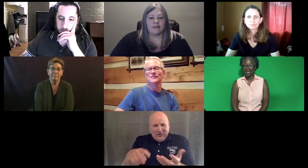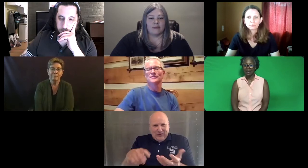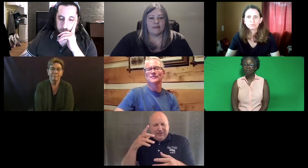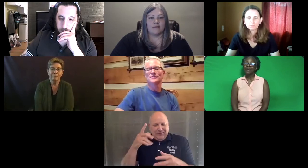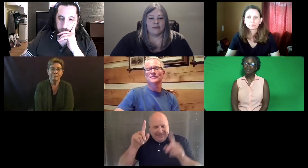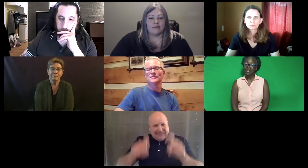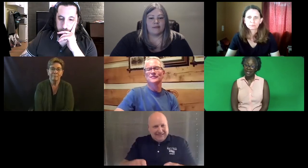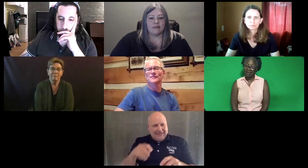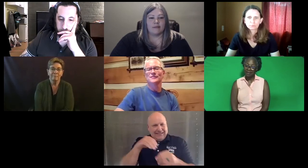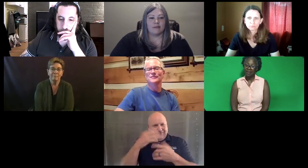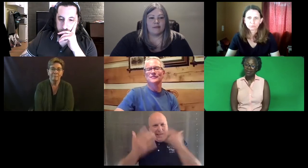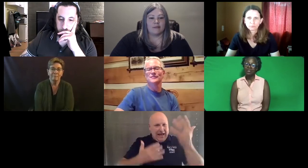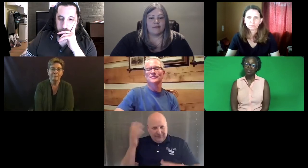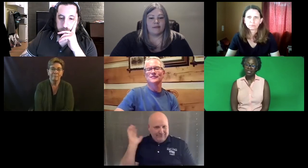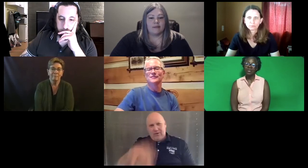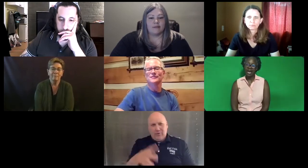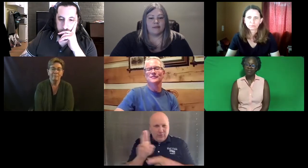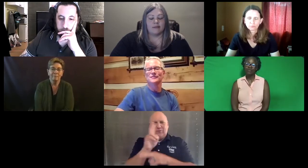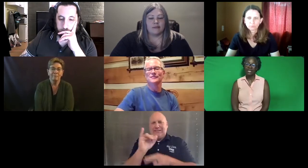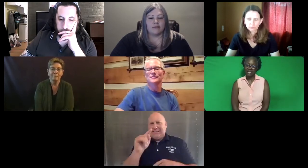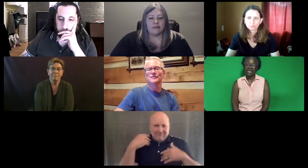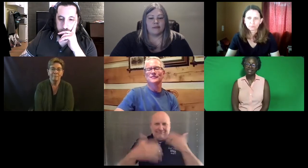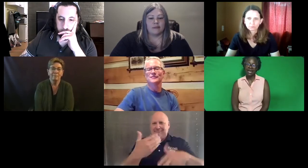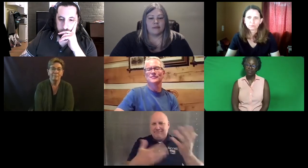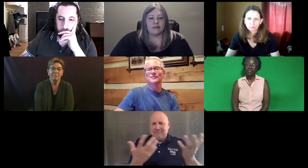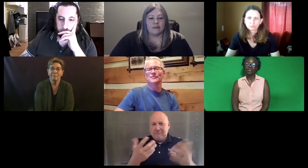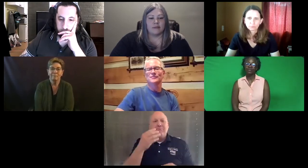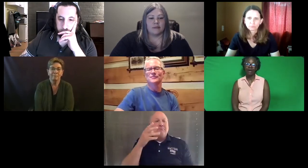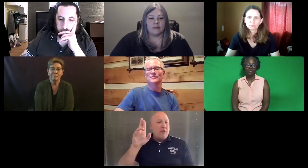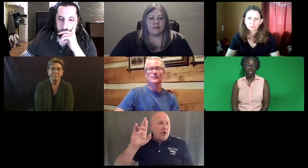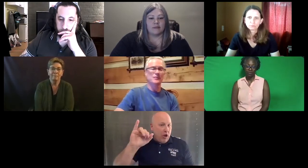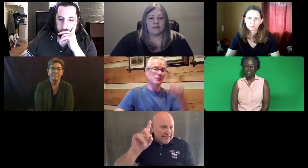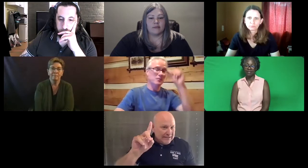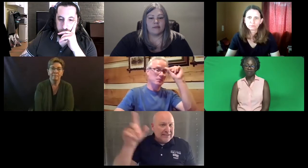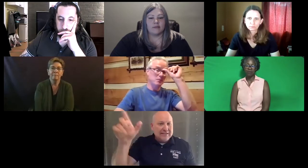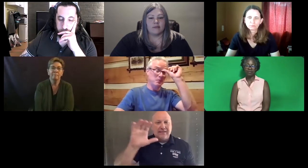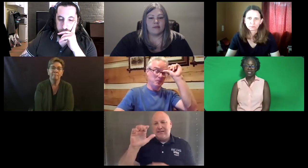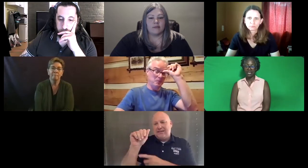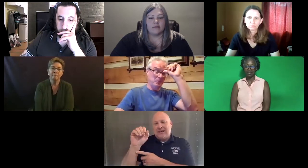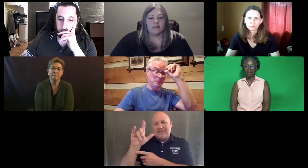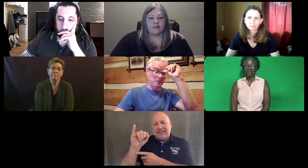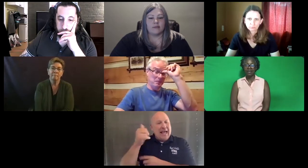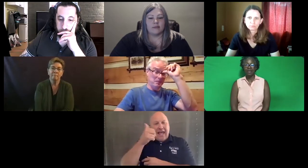But even then you still have to get the test out there. You have to use it. People have to take it.